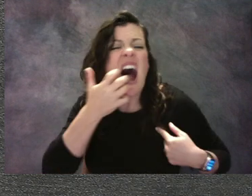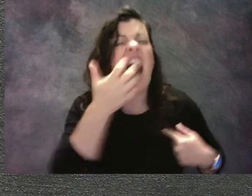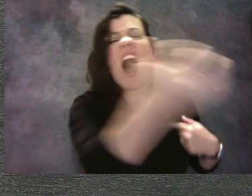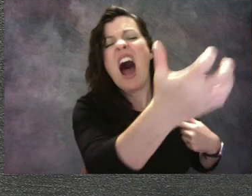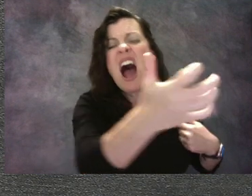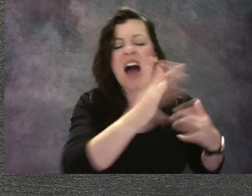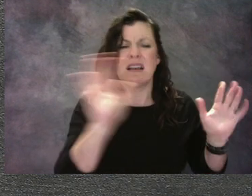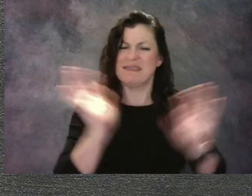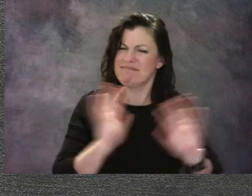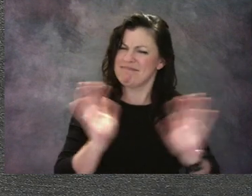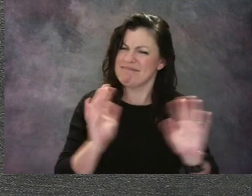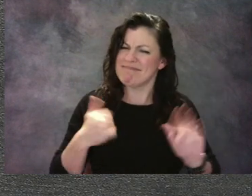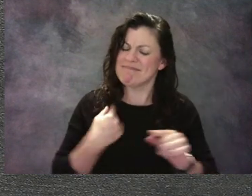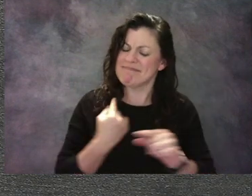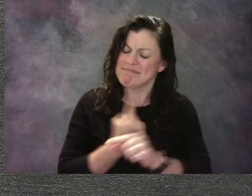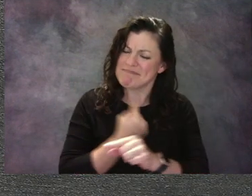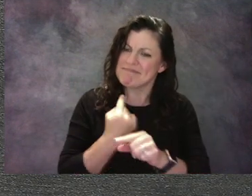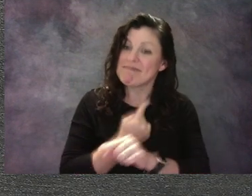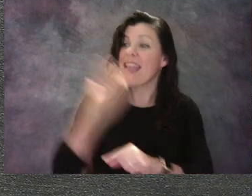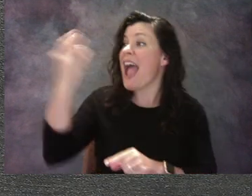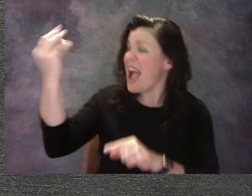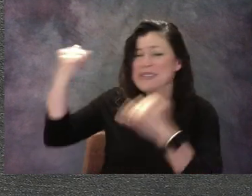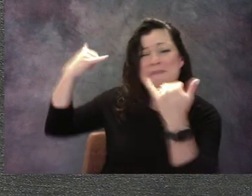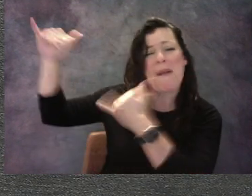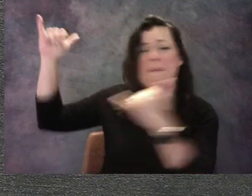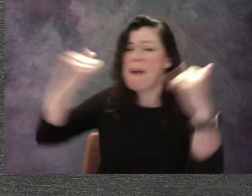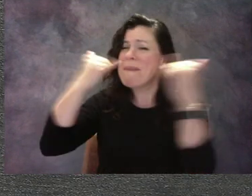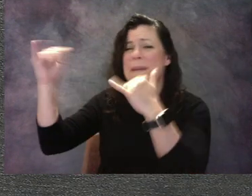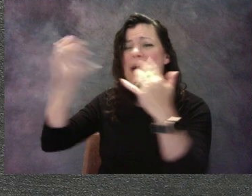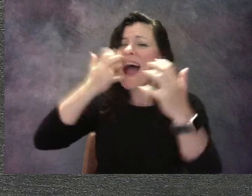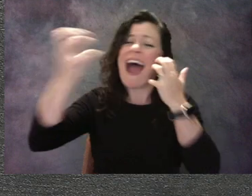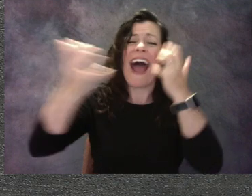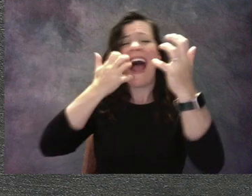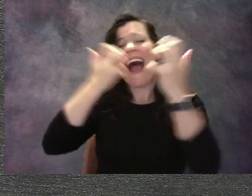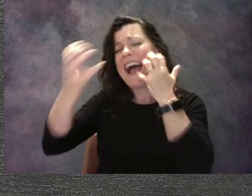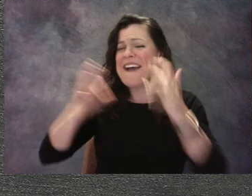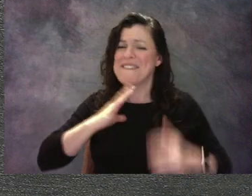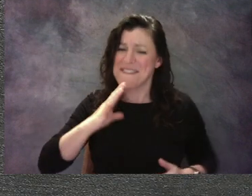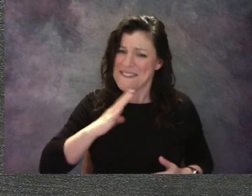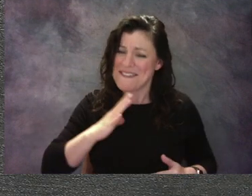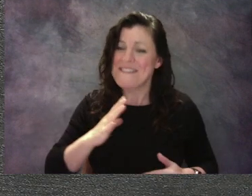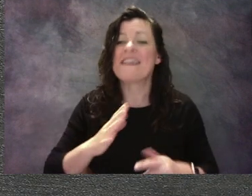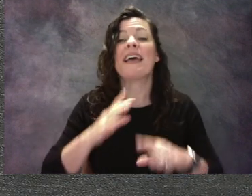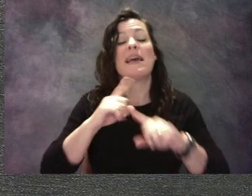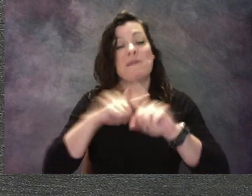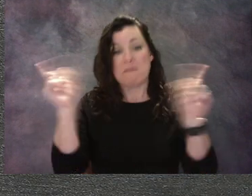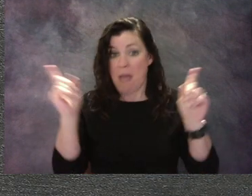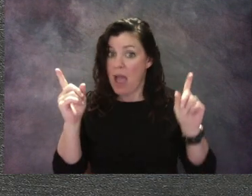you can scream and yell, but when you're inside, you use an inside voice and talk quietly